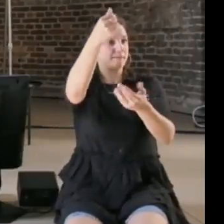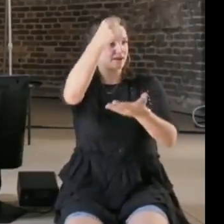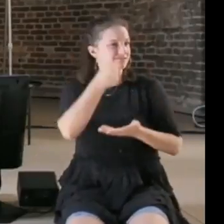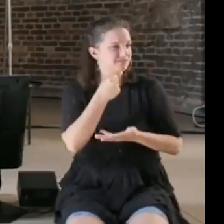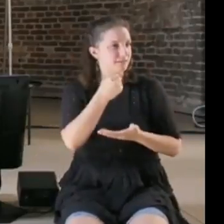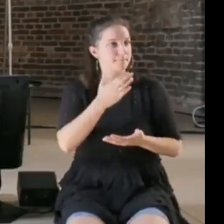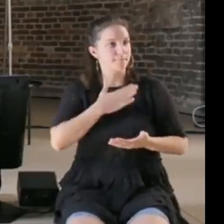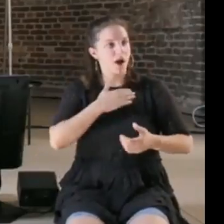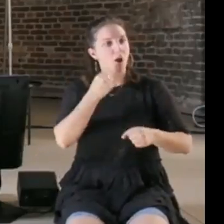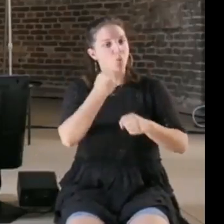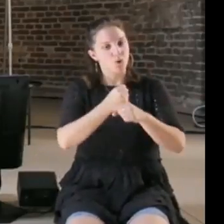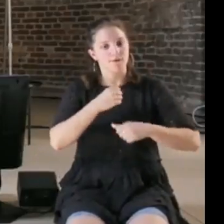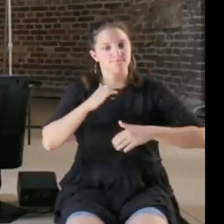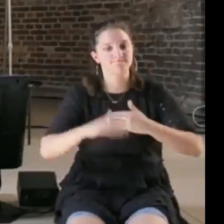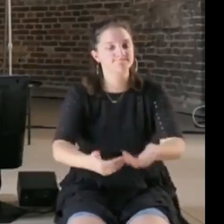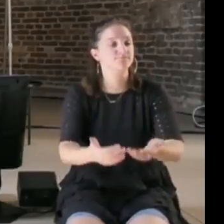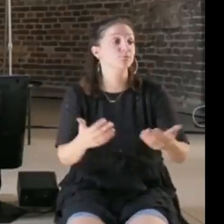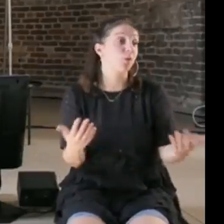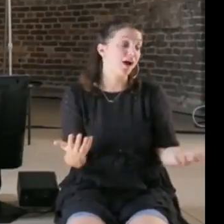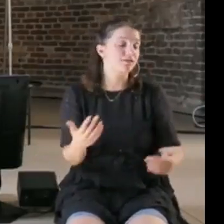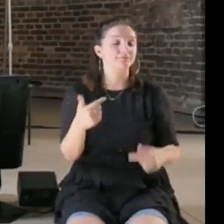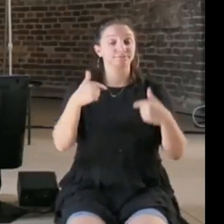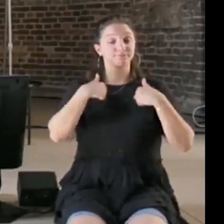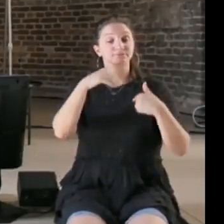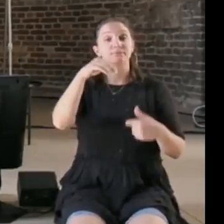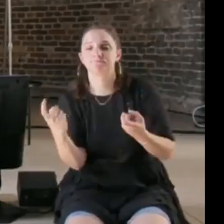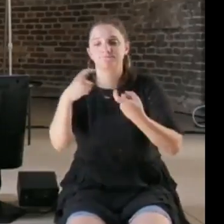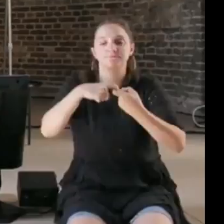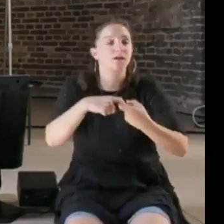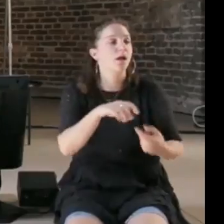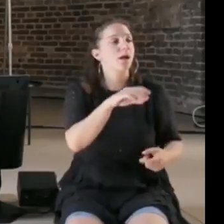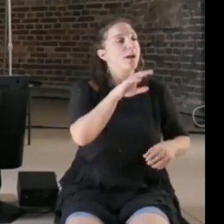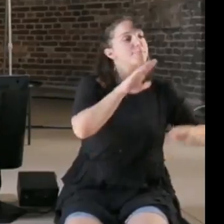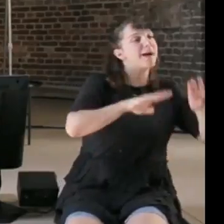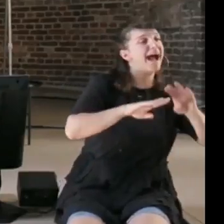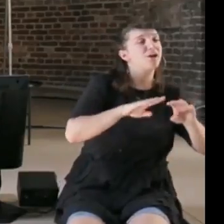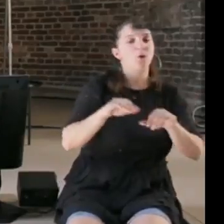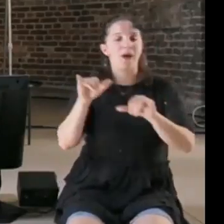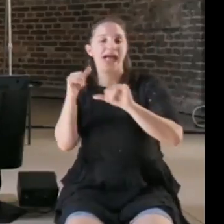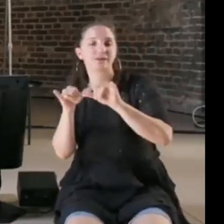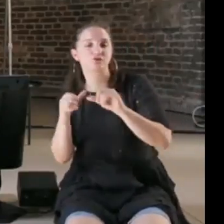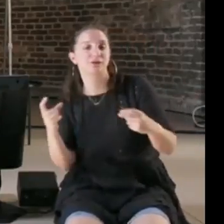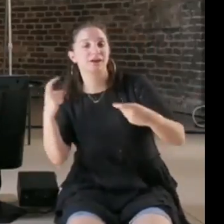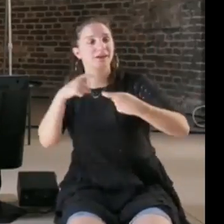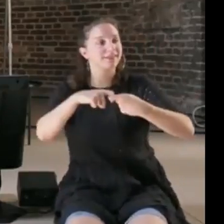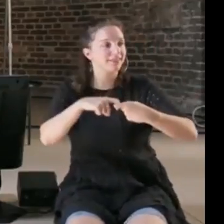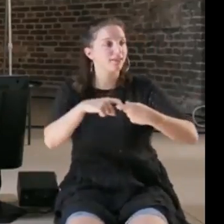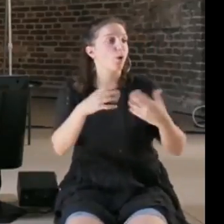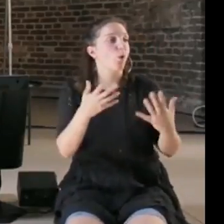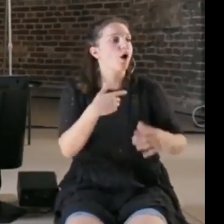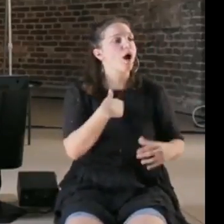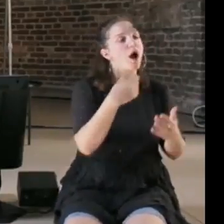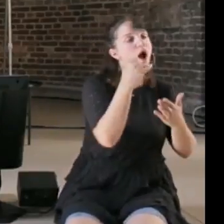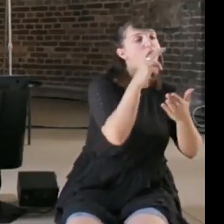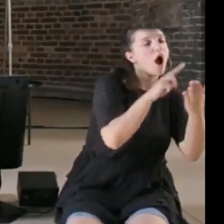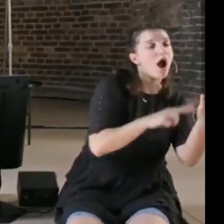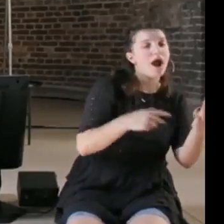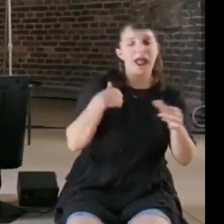create a legitimate job, or art and engineering or something like that, but actually what